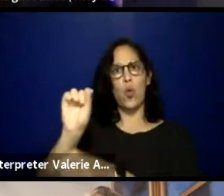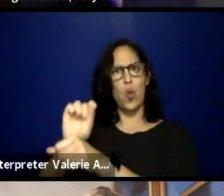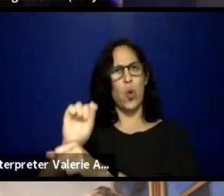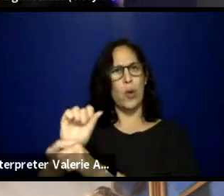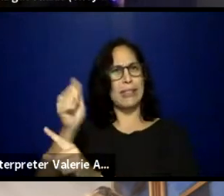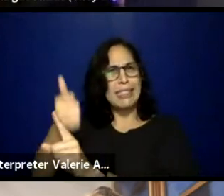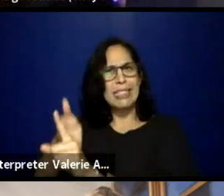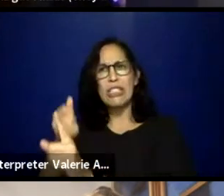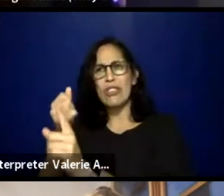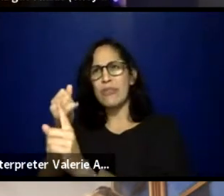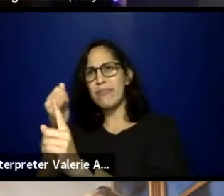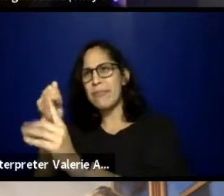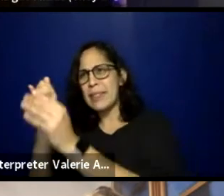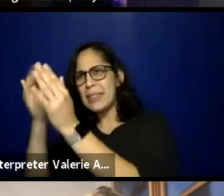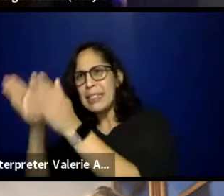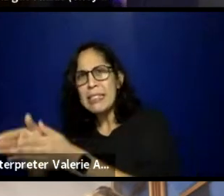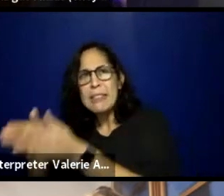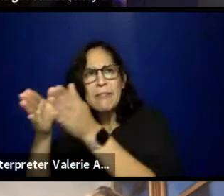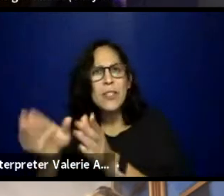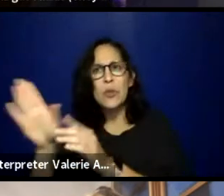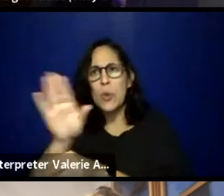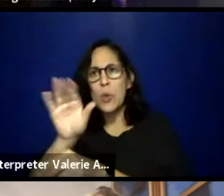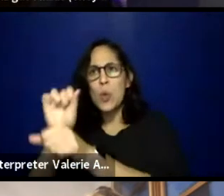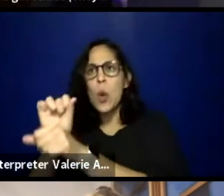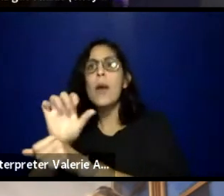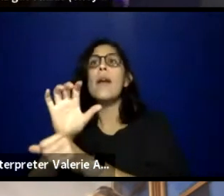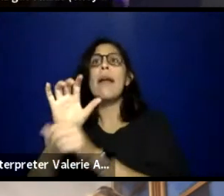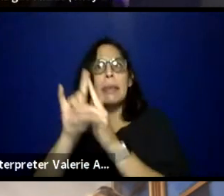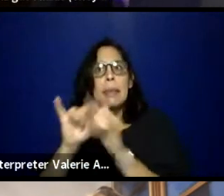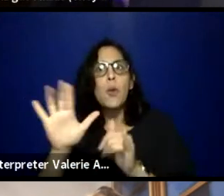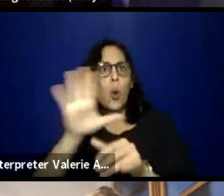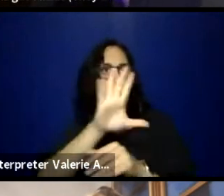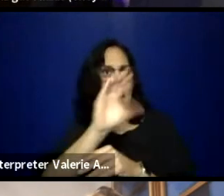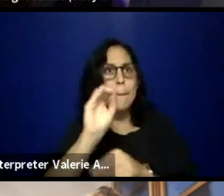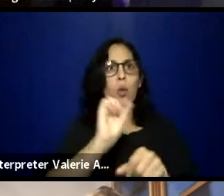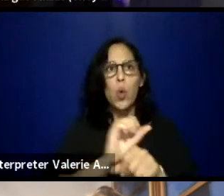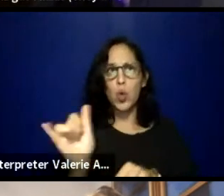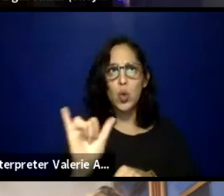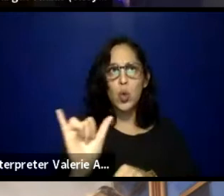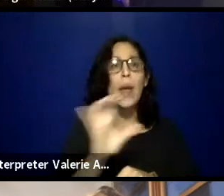and through your company, and some of you all in relation to ITM.